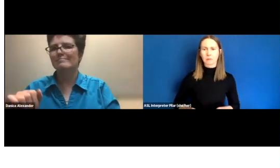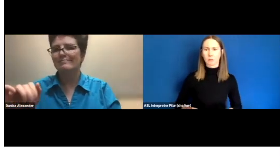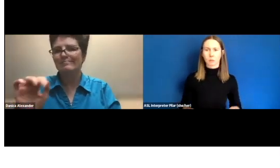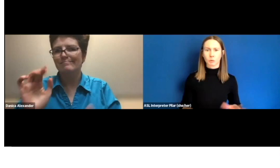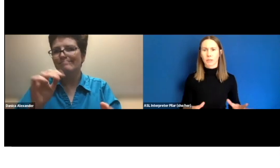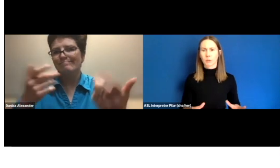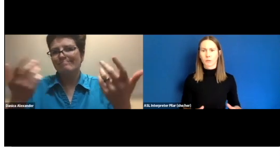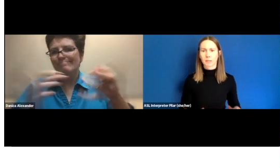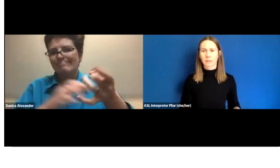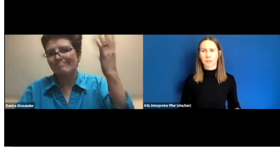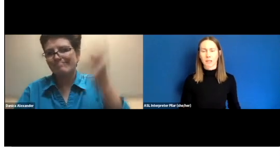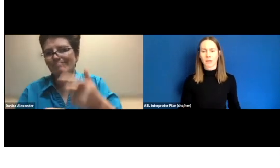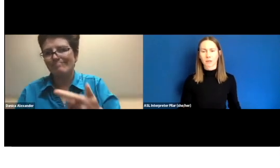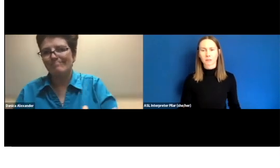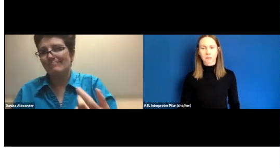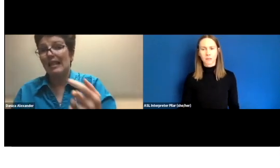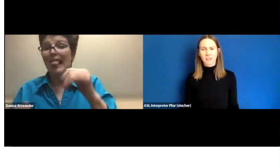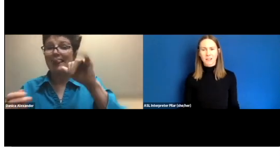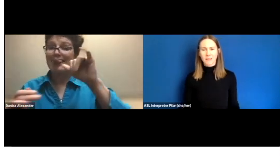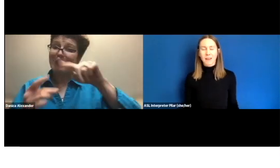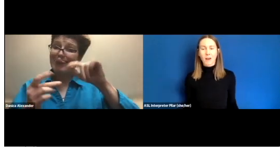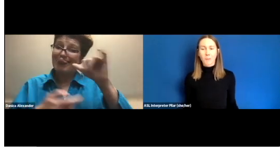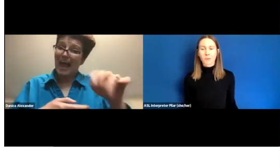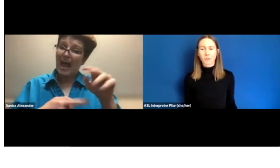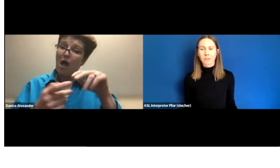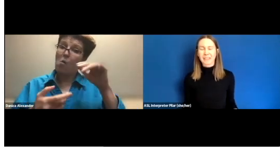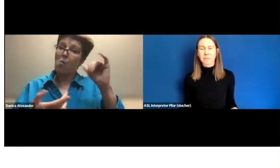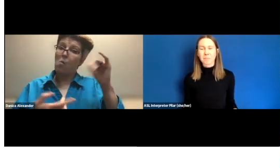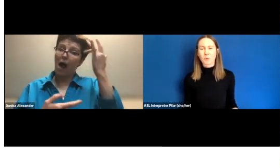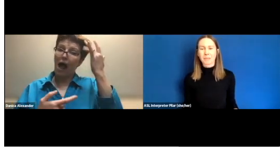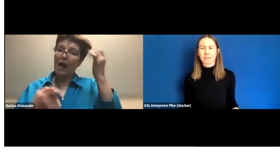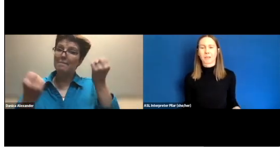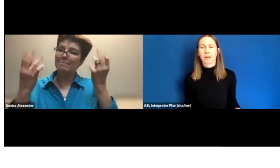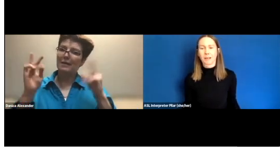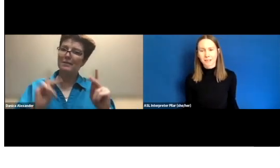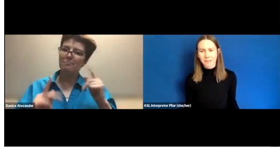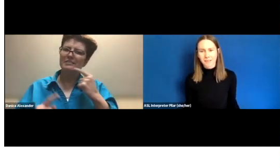it's you try to go find somebody else, that opportunity, that moment is lost.